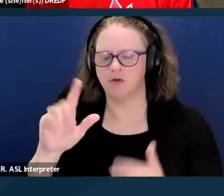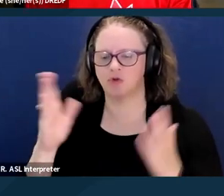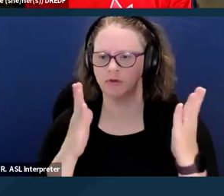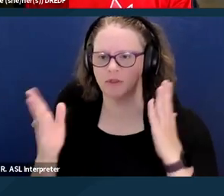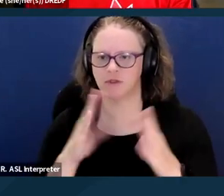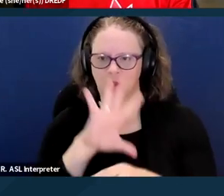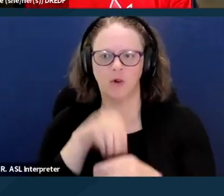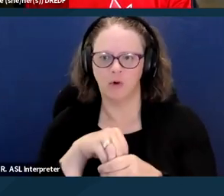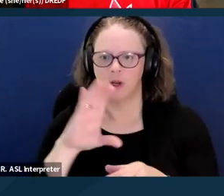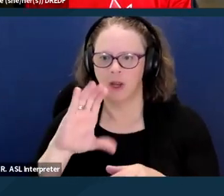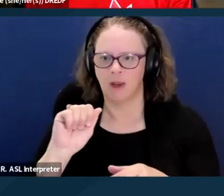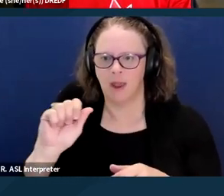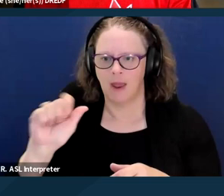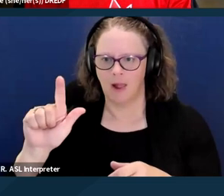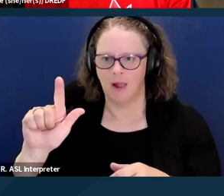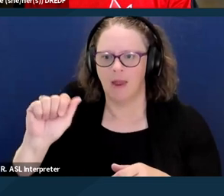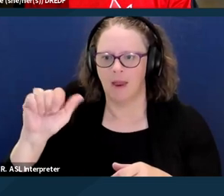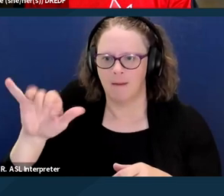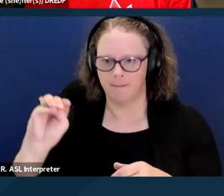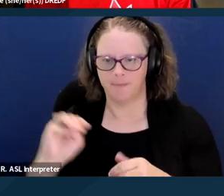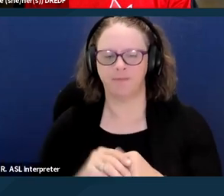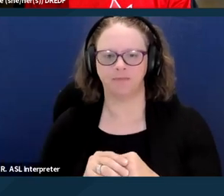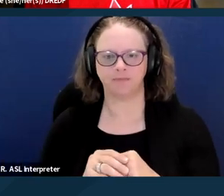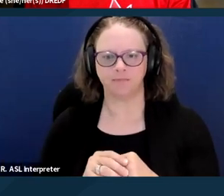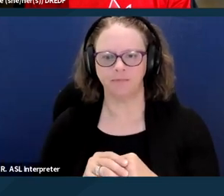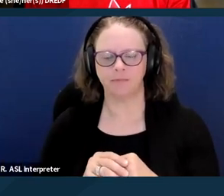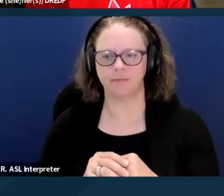So looking at the next slide.